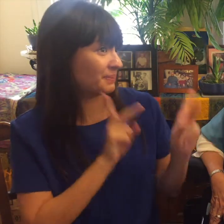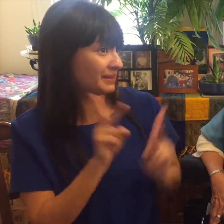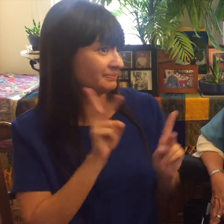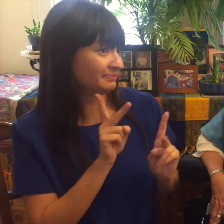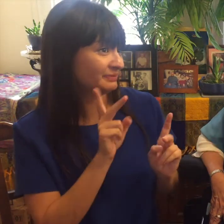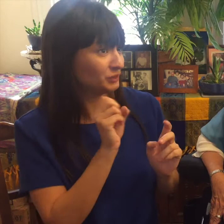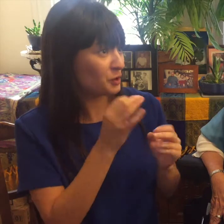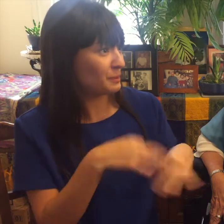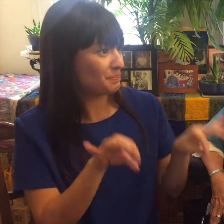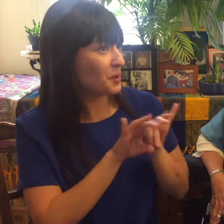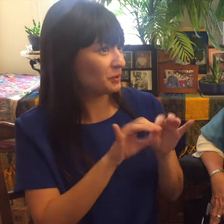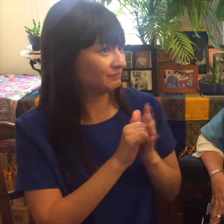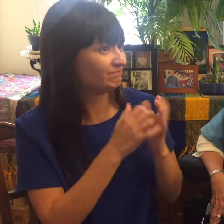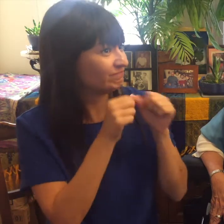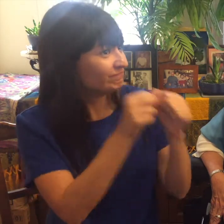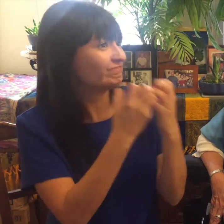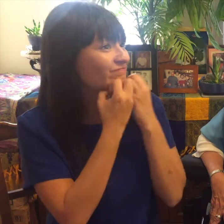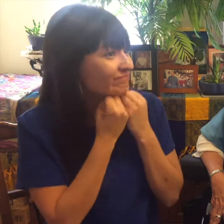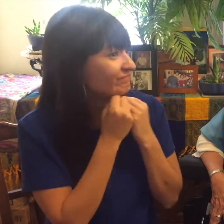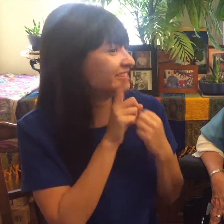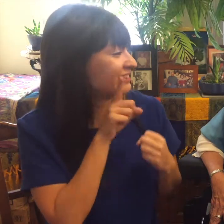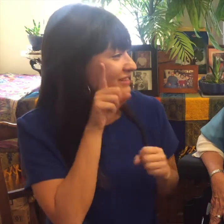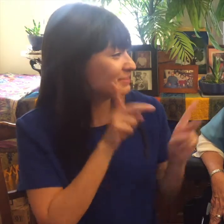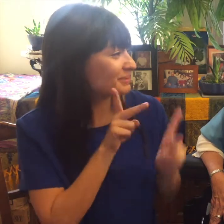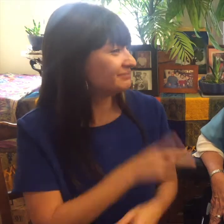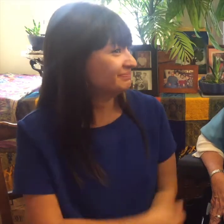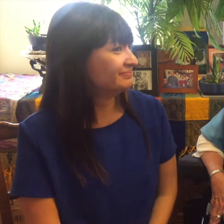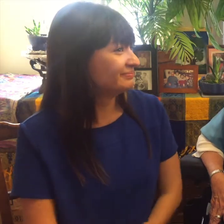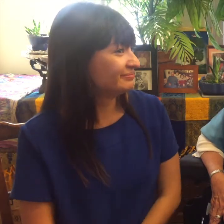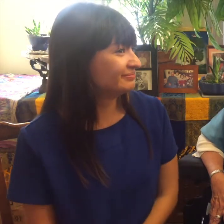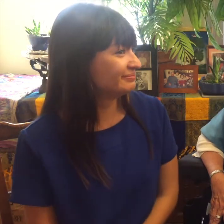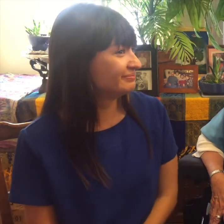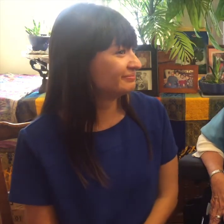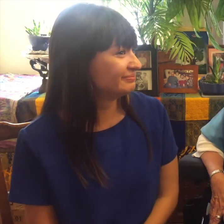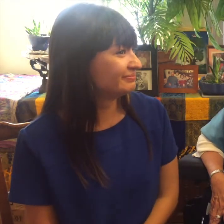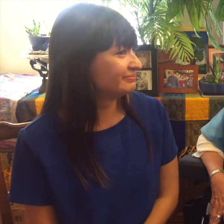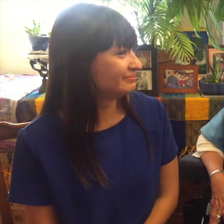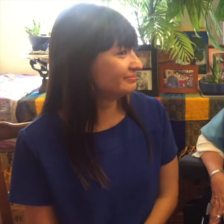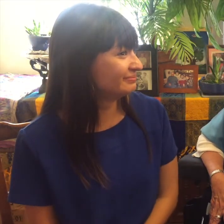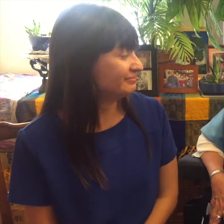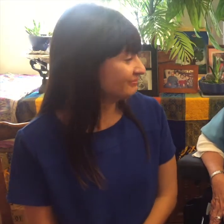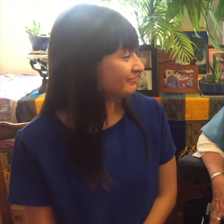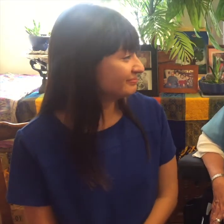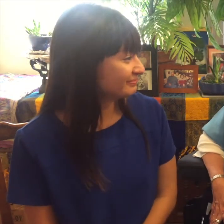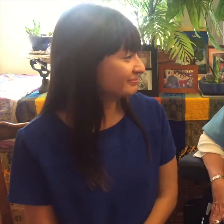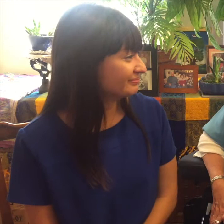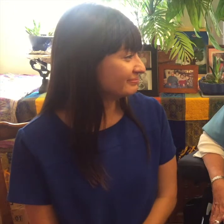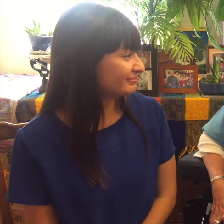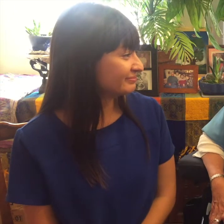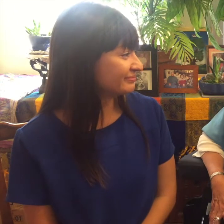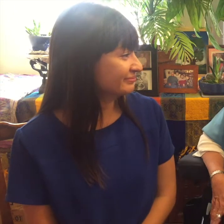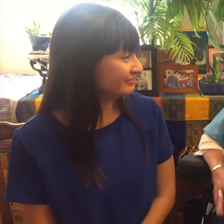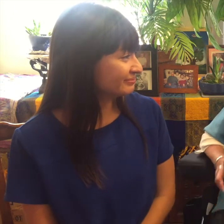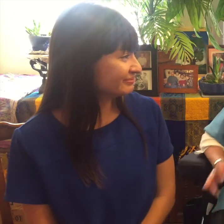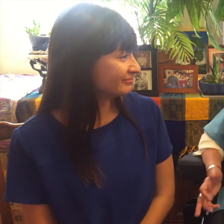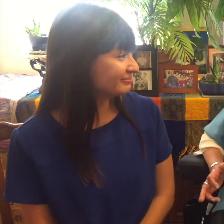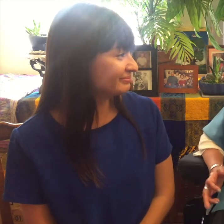the same without deaf people so we have to continue to cherish Deaf people and language